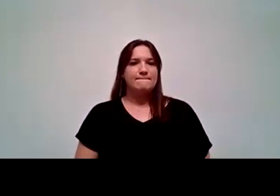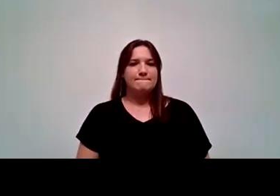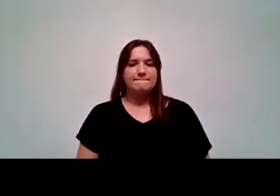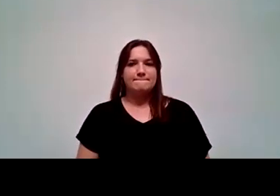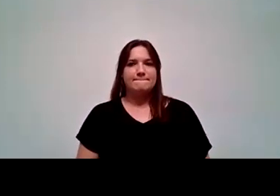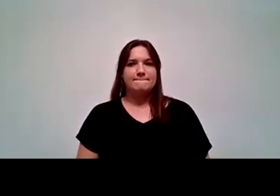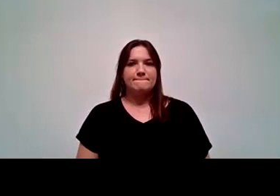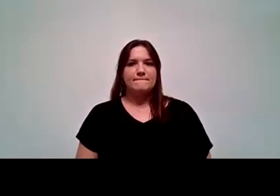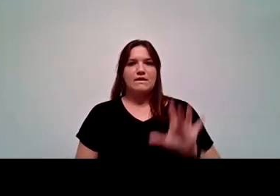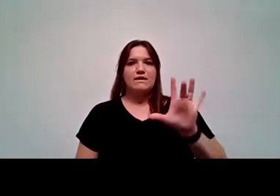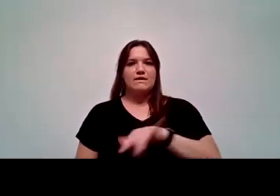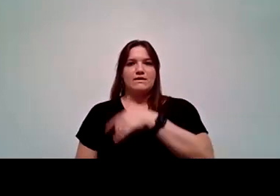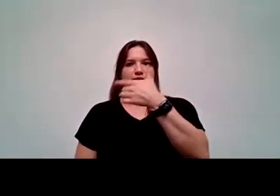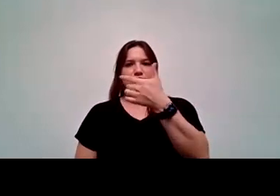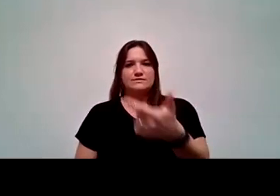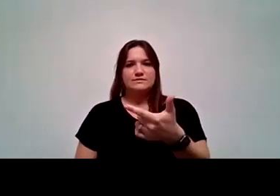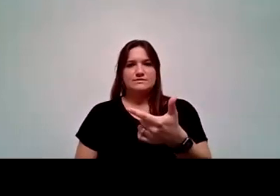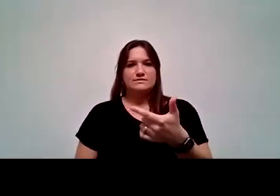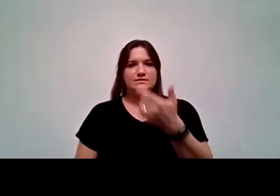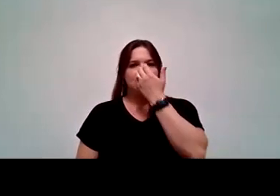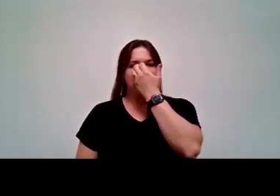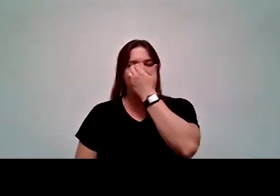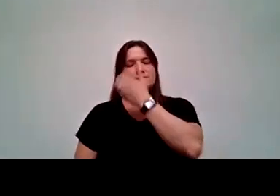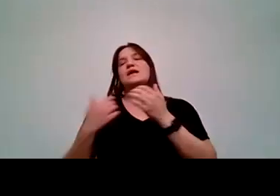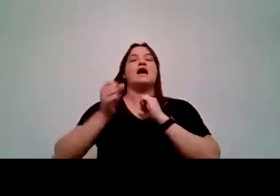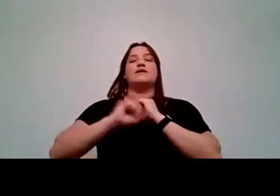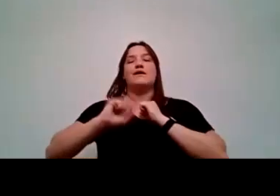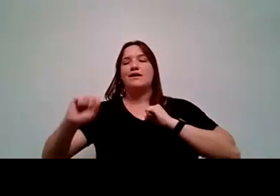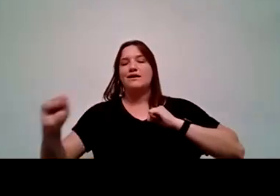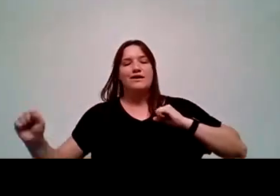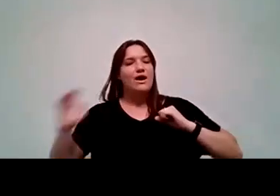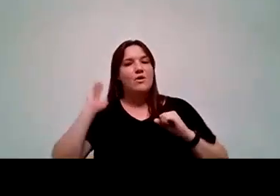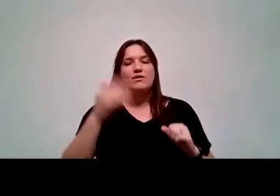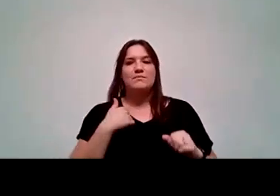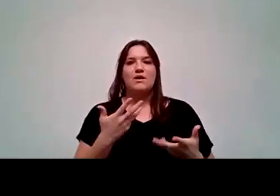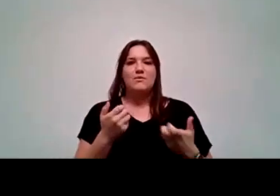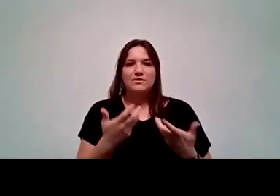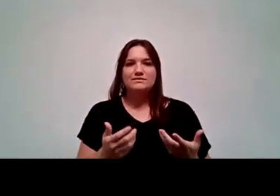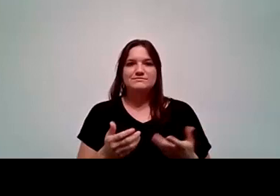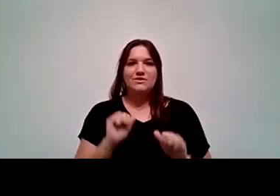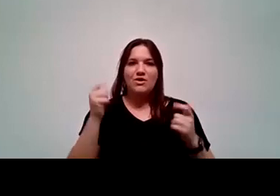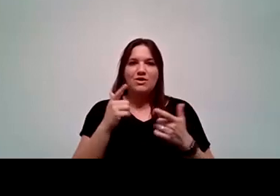and I'll turn it over to you. Dr. Briones. Honestly, I could go on and on, but I want to leave space for all of us here to share.